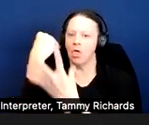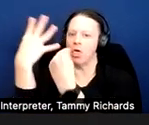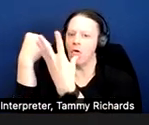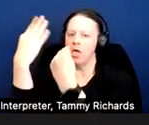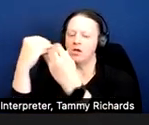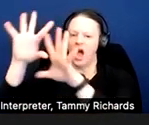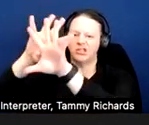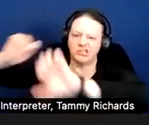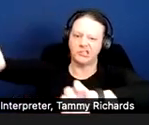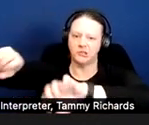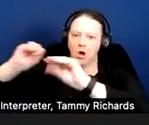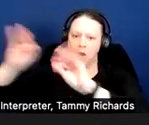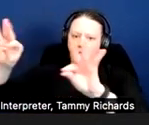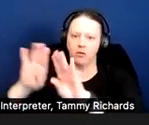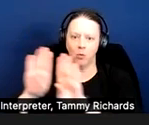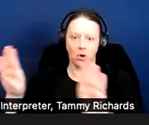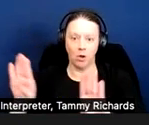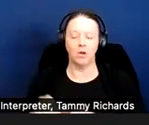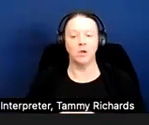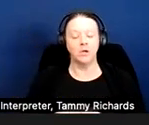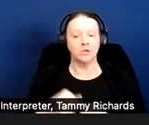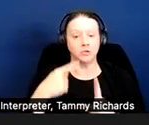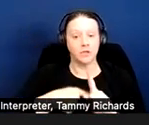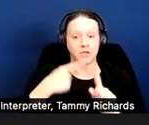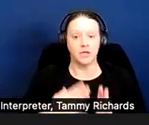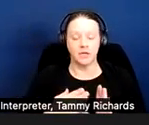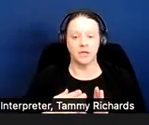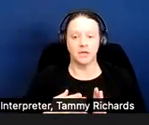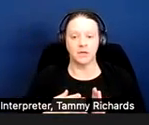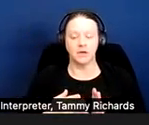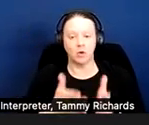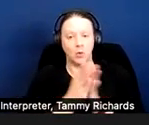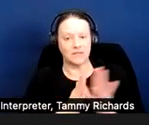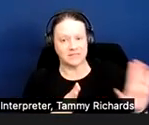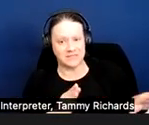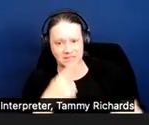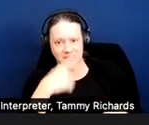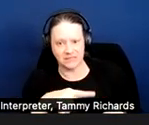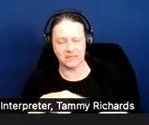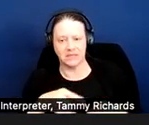The tenant requested the landlord delay eviction to allow her time to avail herself of counseling